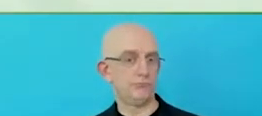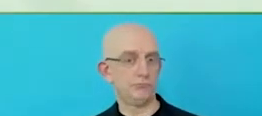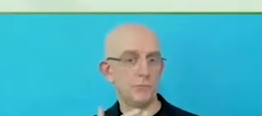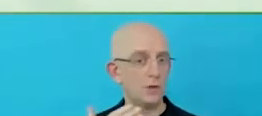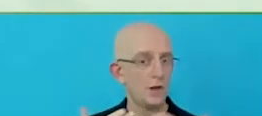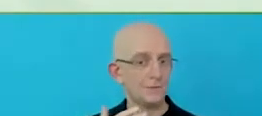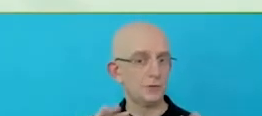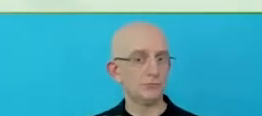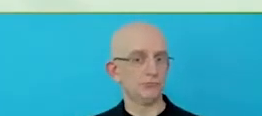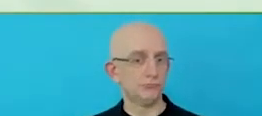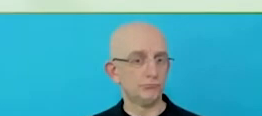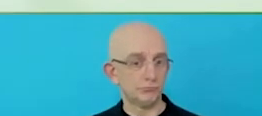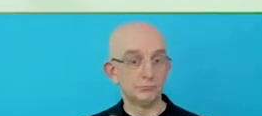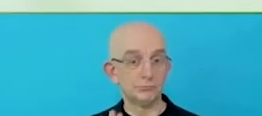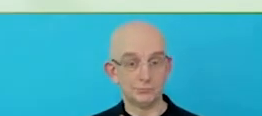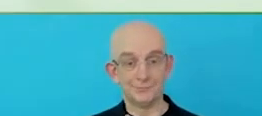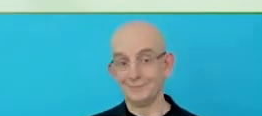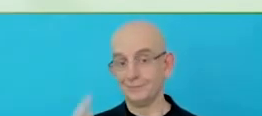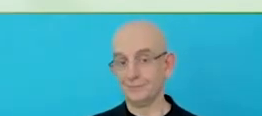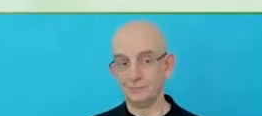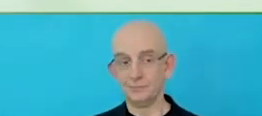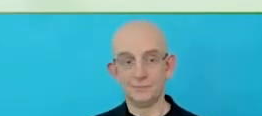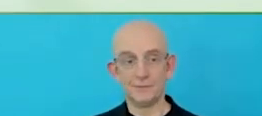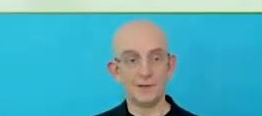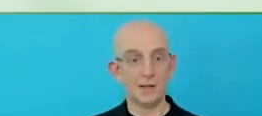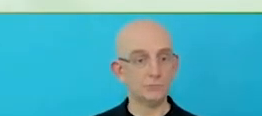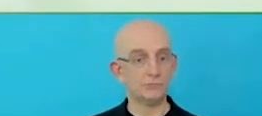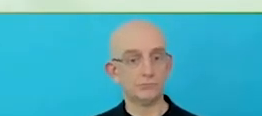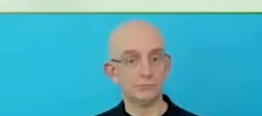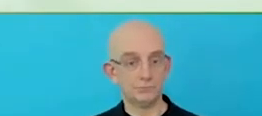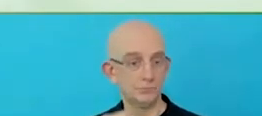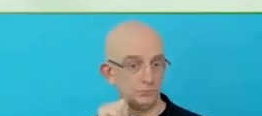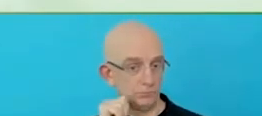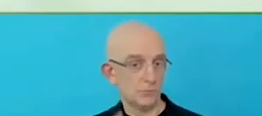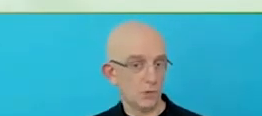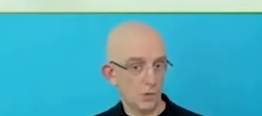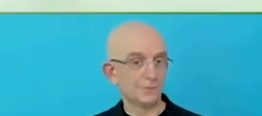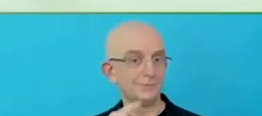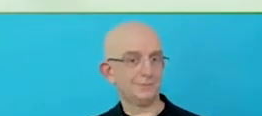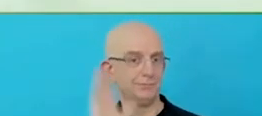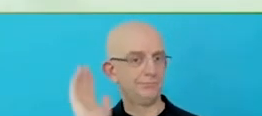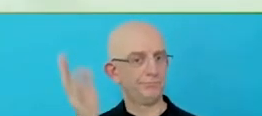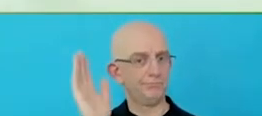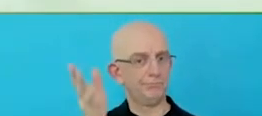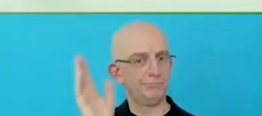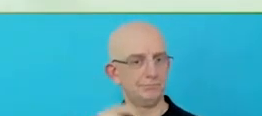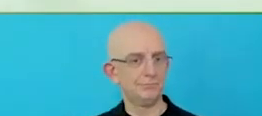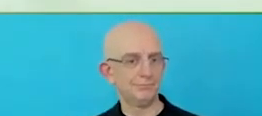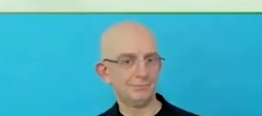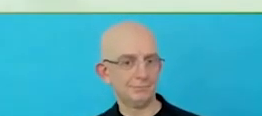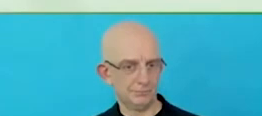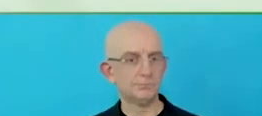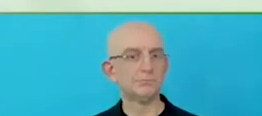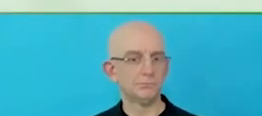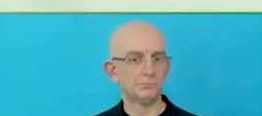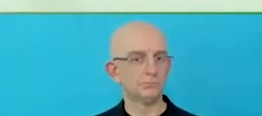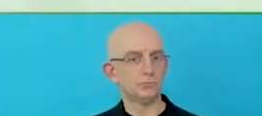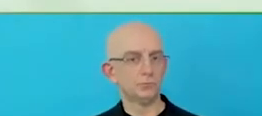employees and managers with disabilities are featured and embedded in the stores.